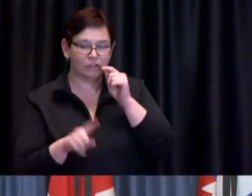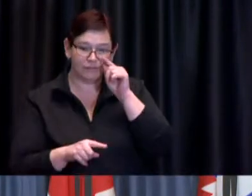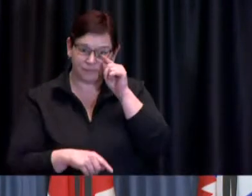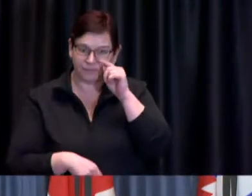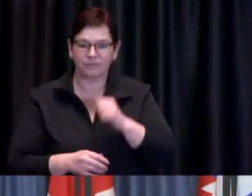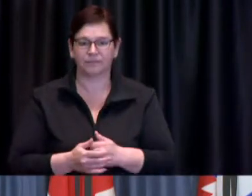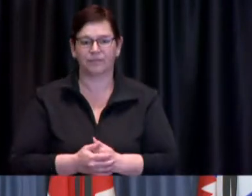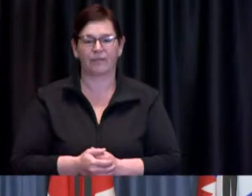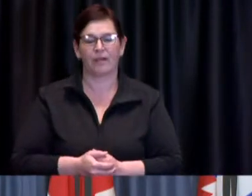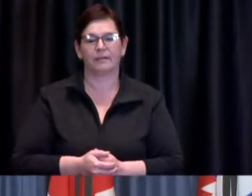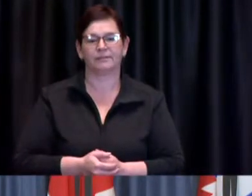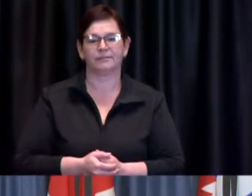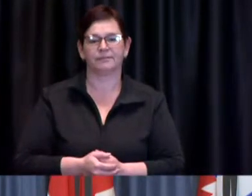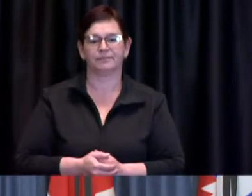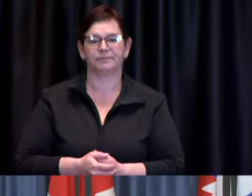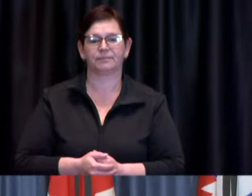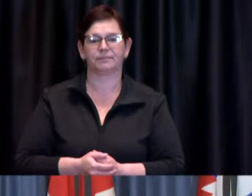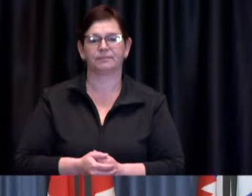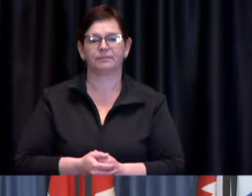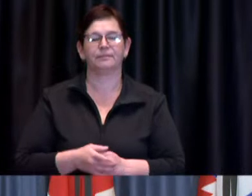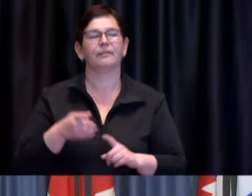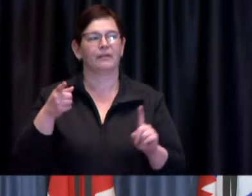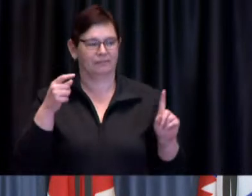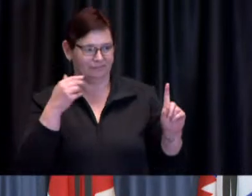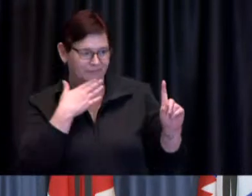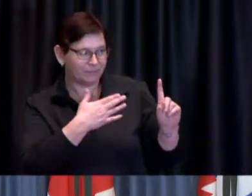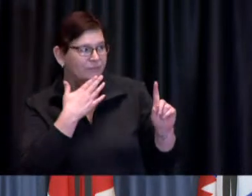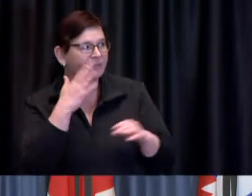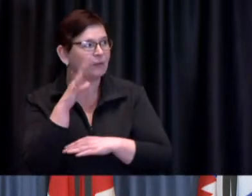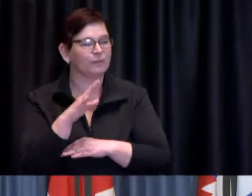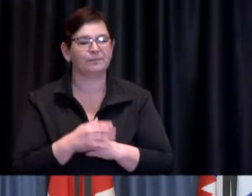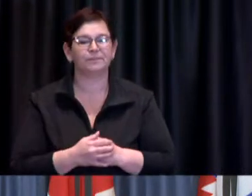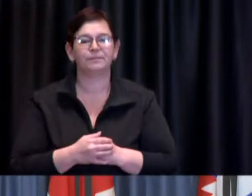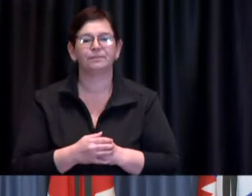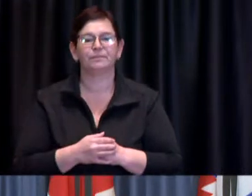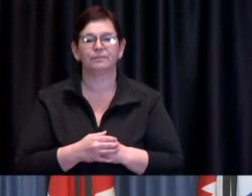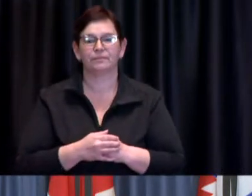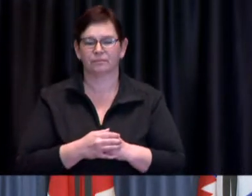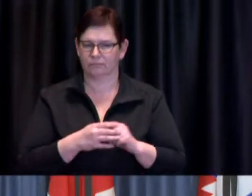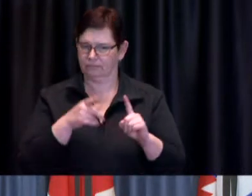Momin: Yes good afternoon thank you for taking my question Mayor Tory this one is for you Councillor Matlow